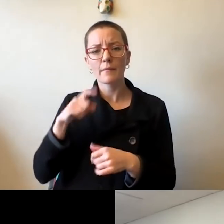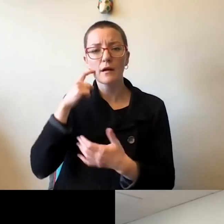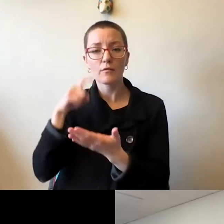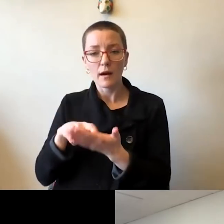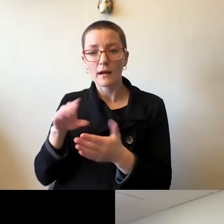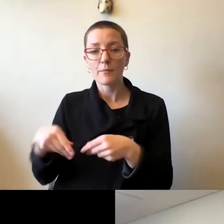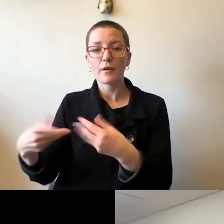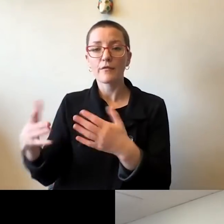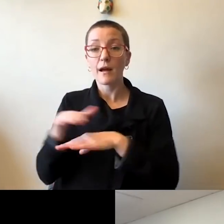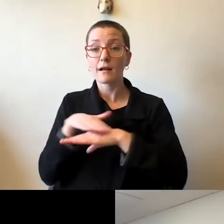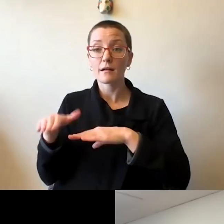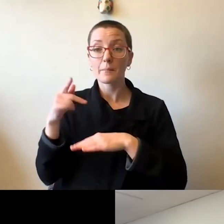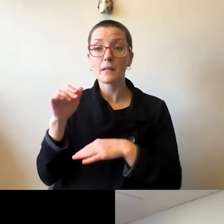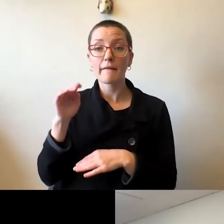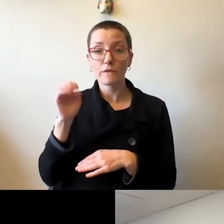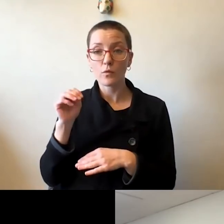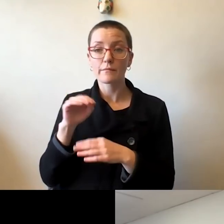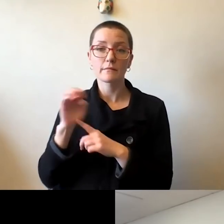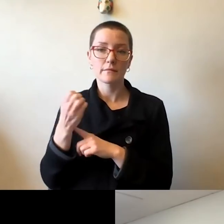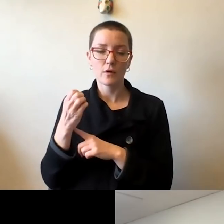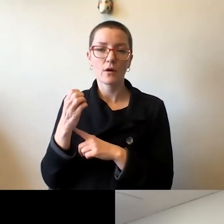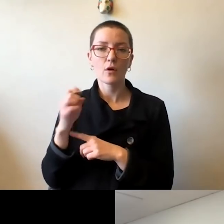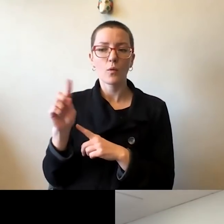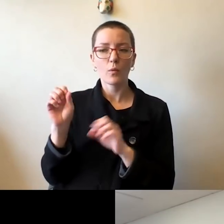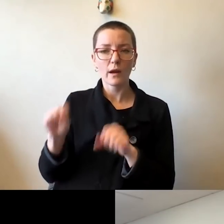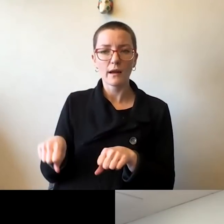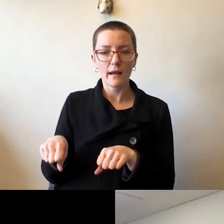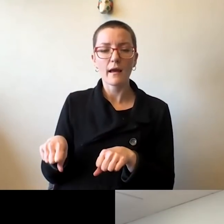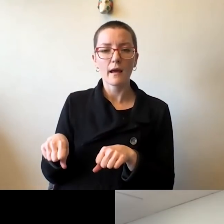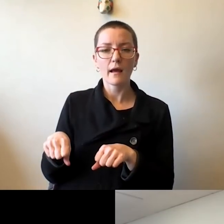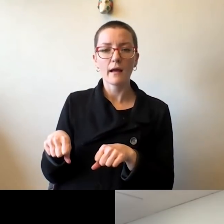and an environment that we can help to find ways to help people